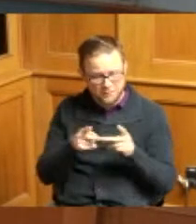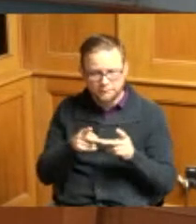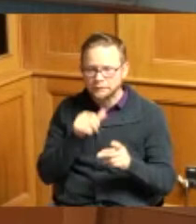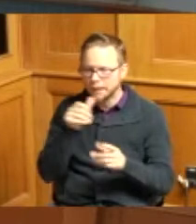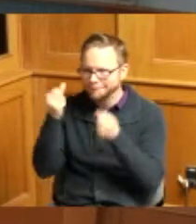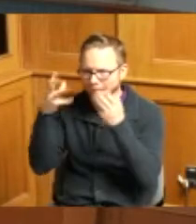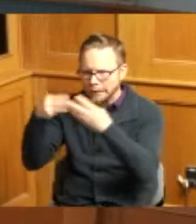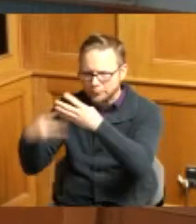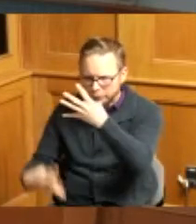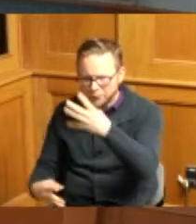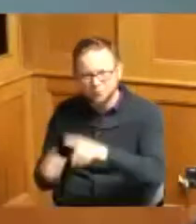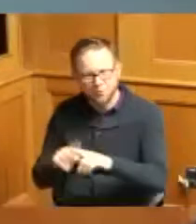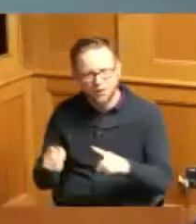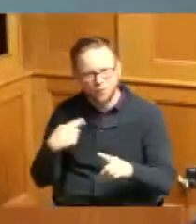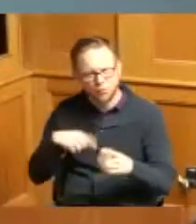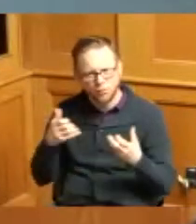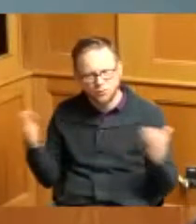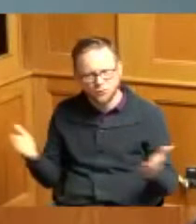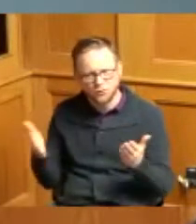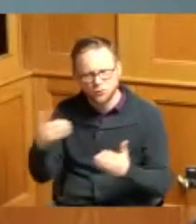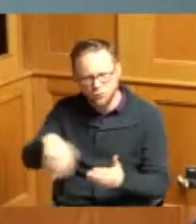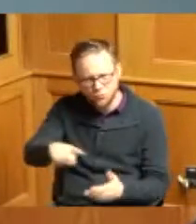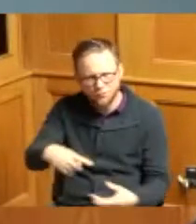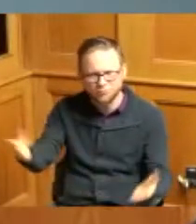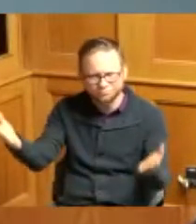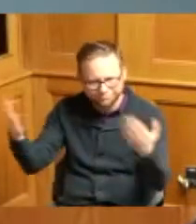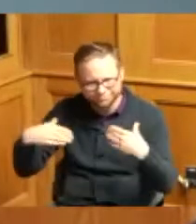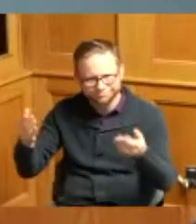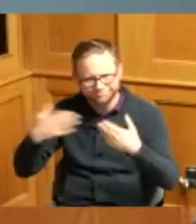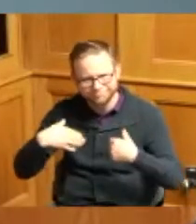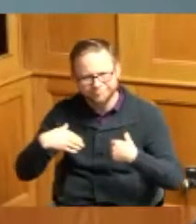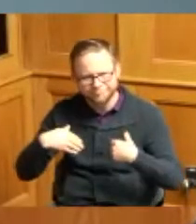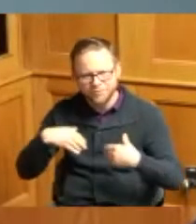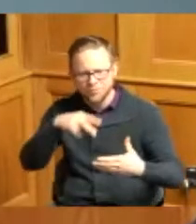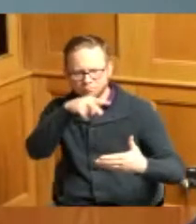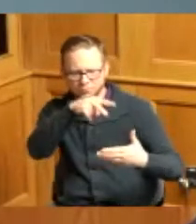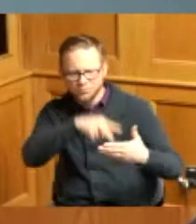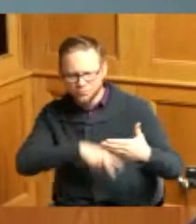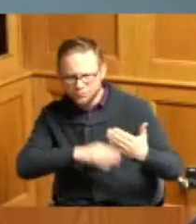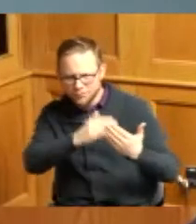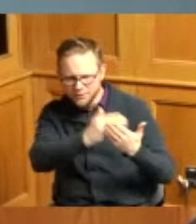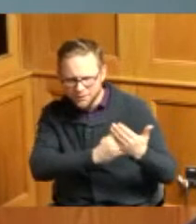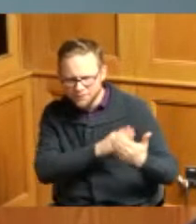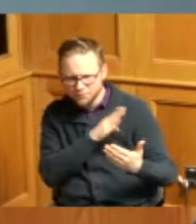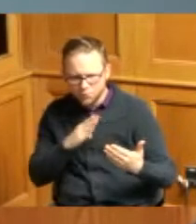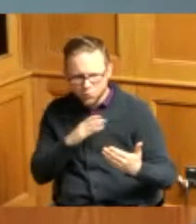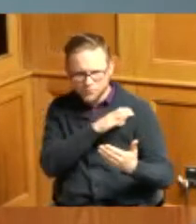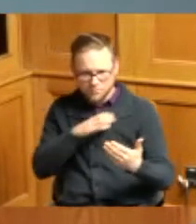and be involved and look at the list of boards and commissions and what your interests are and just